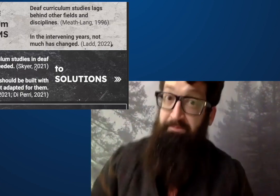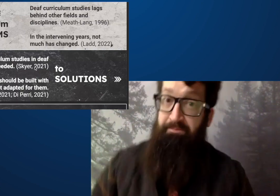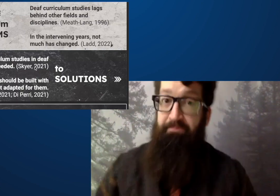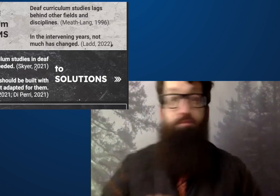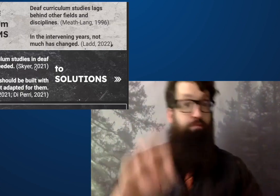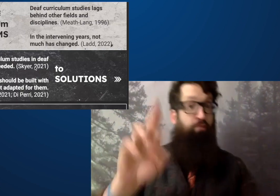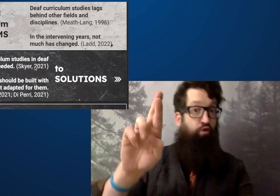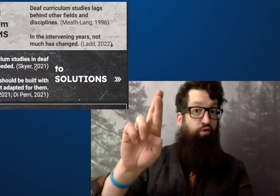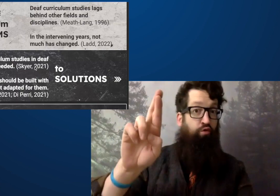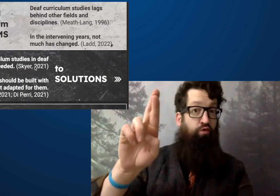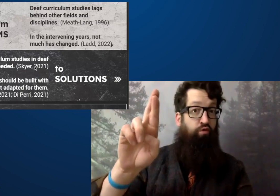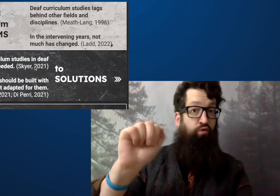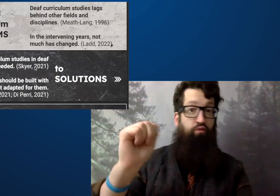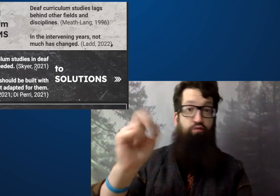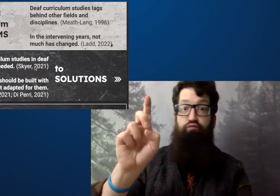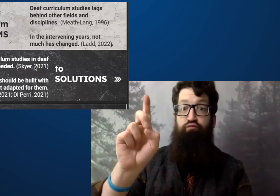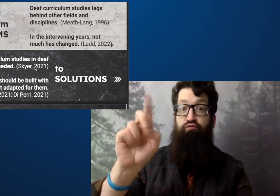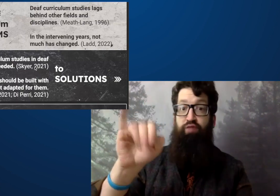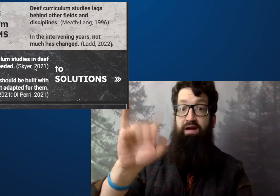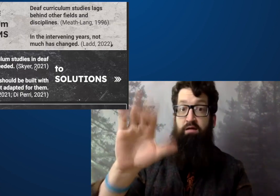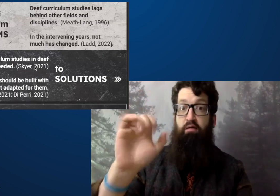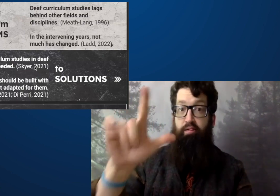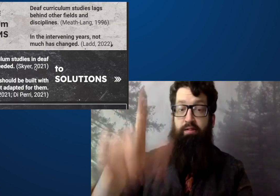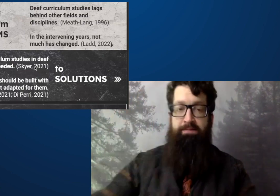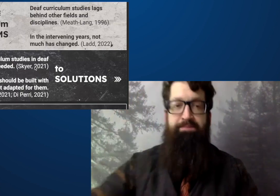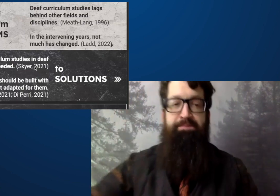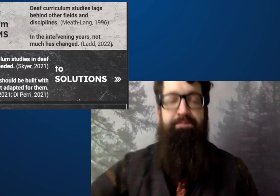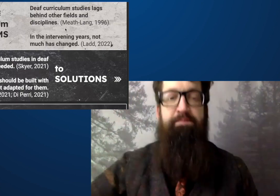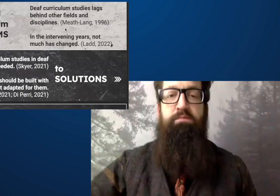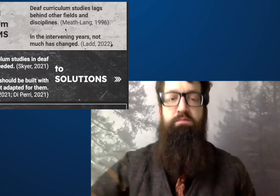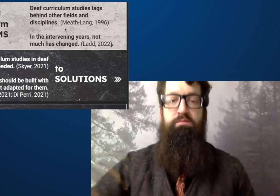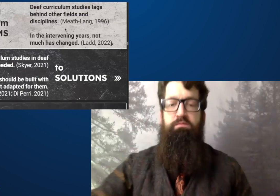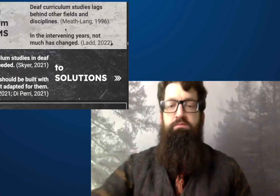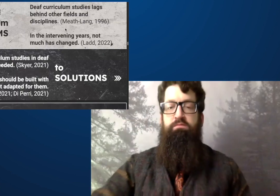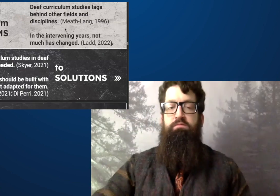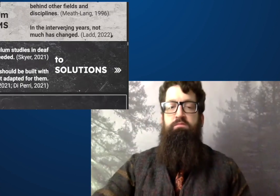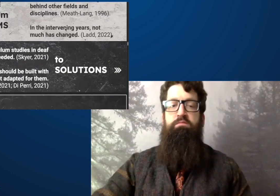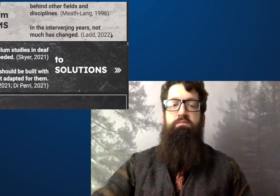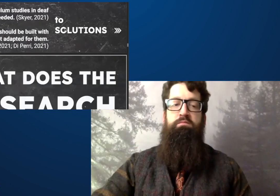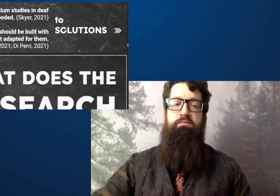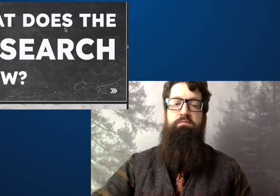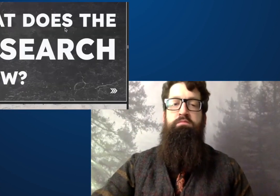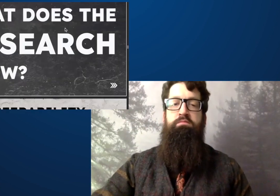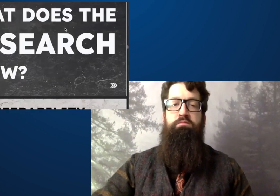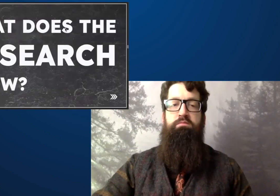It should be built with them. It's radical.